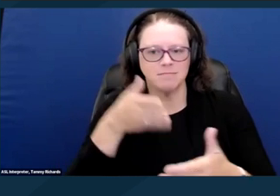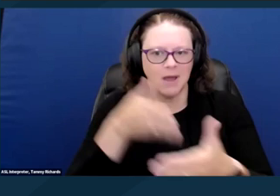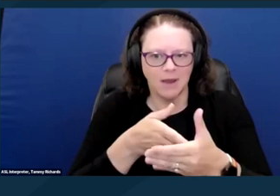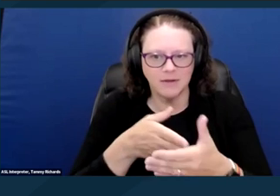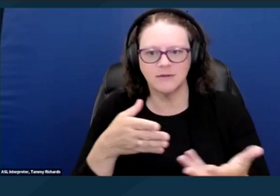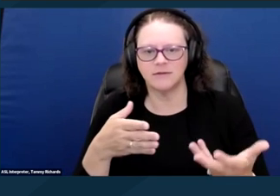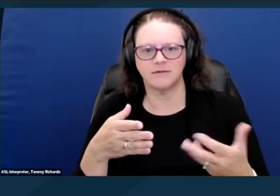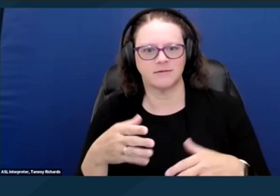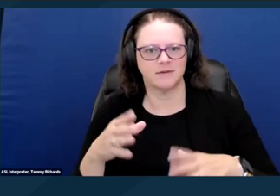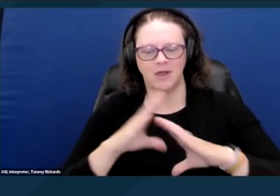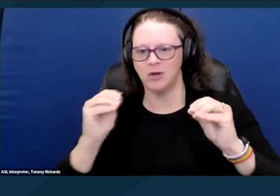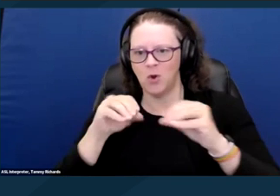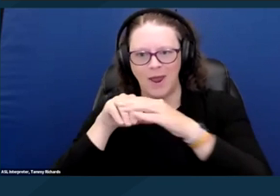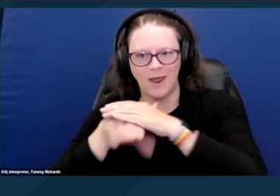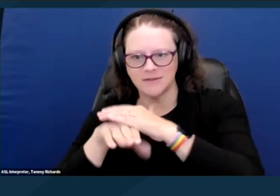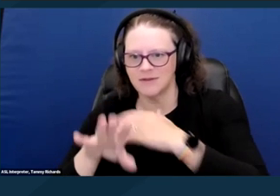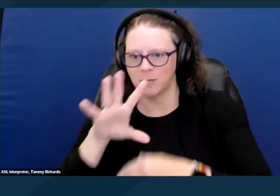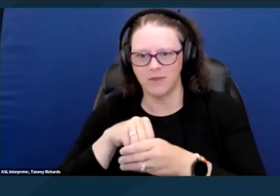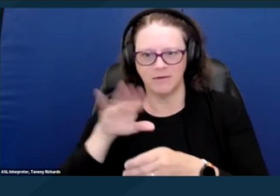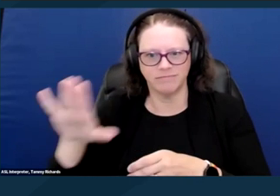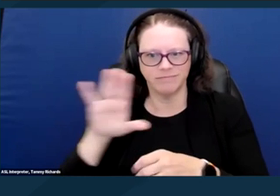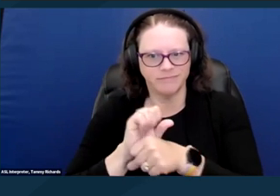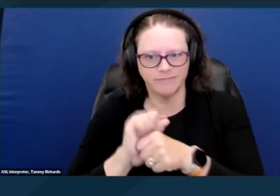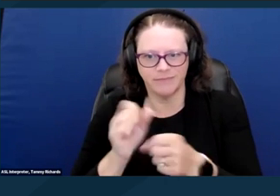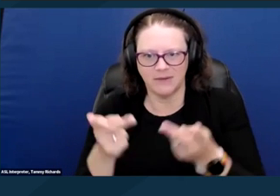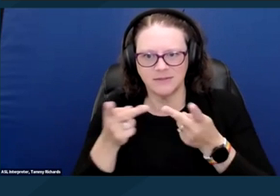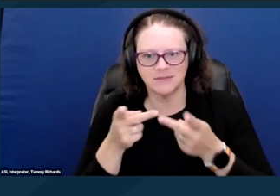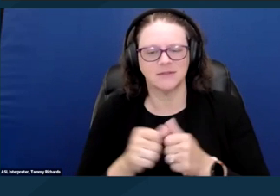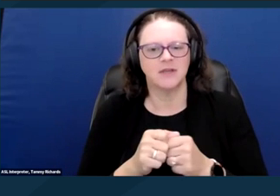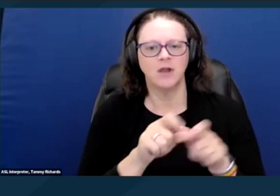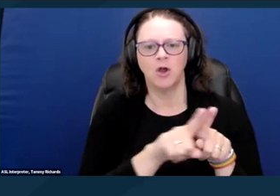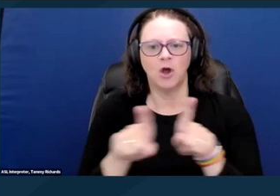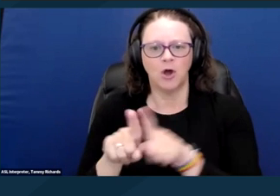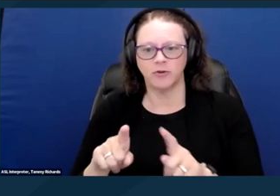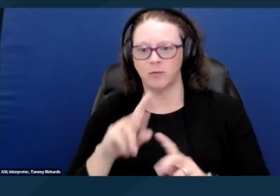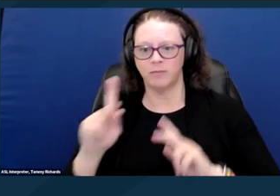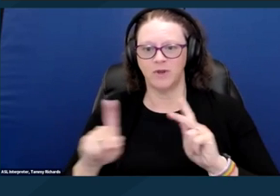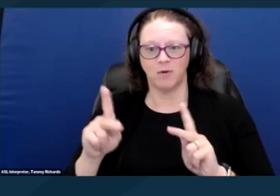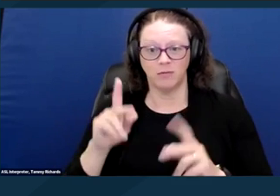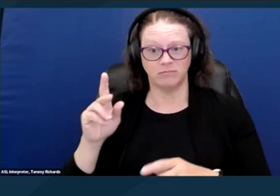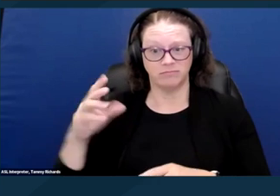lack of accessibility in the workplace, or unwilling to provide job accommodations or modifications.